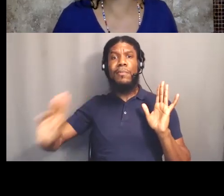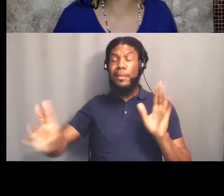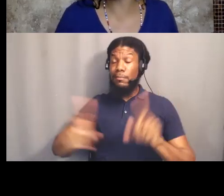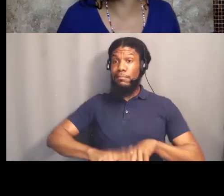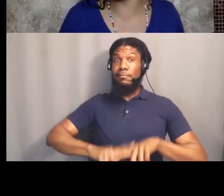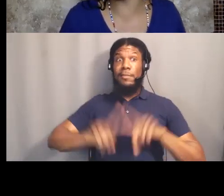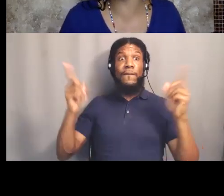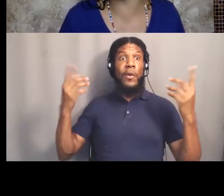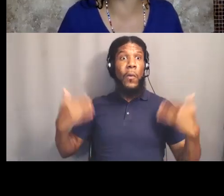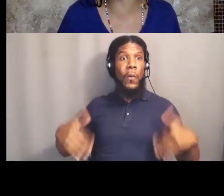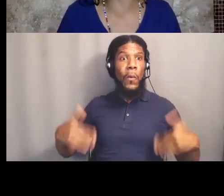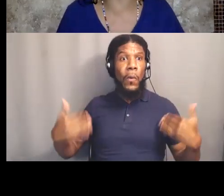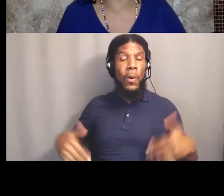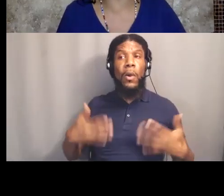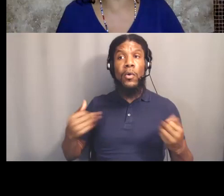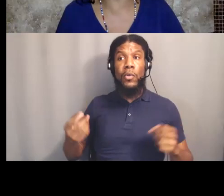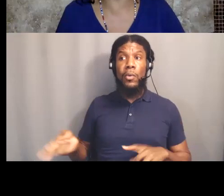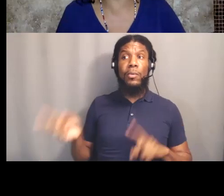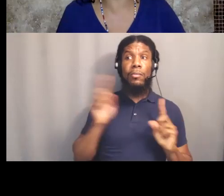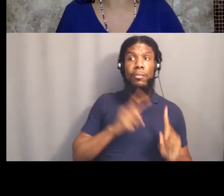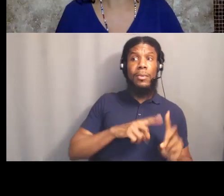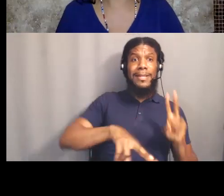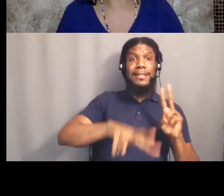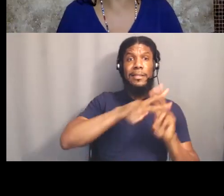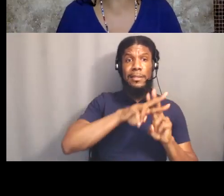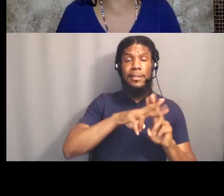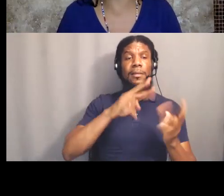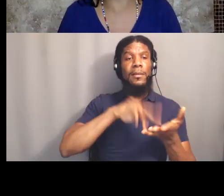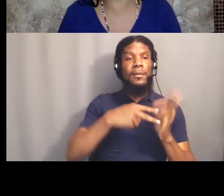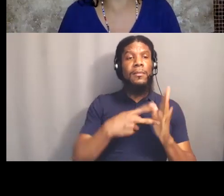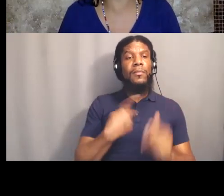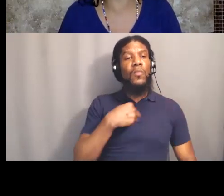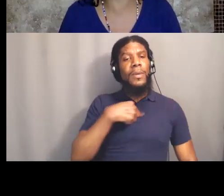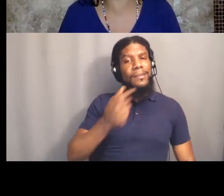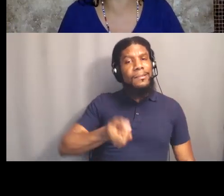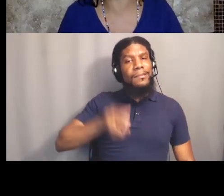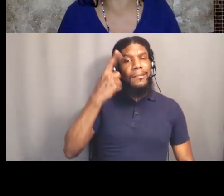So it was a hashtag meaning that we understood the power of using social media as a tool